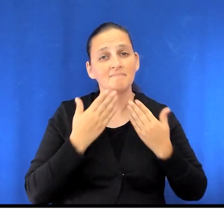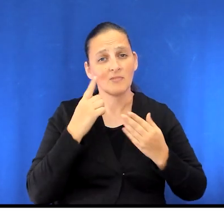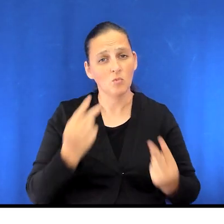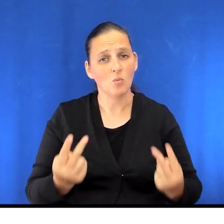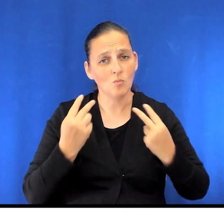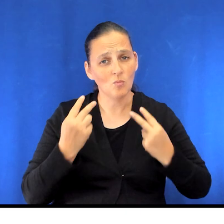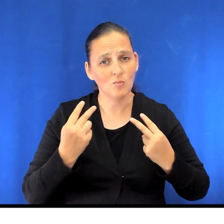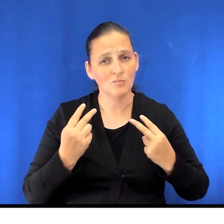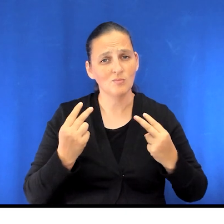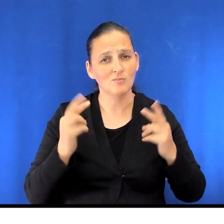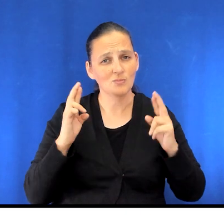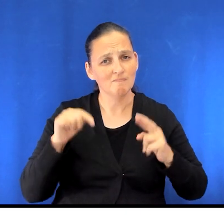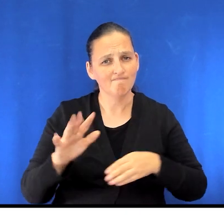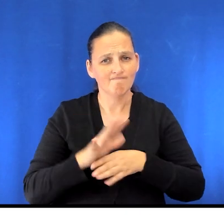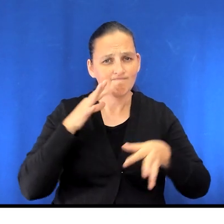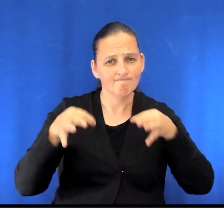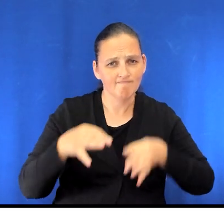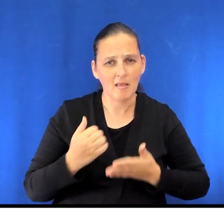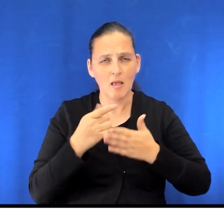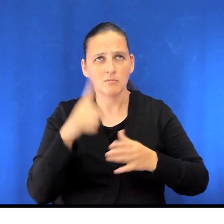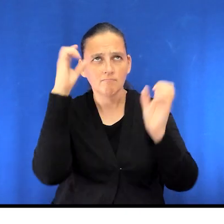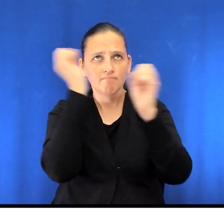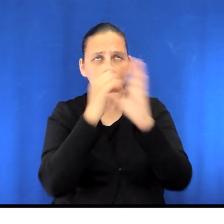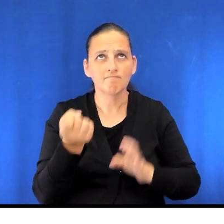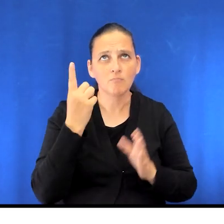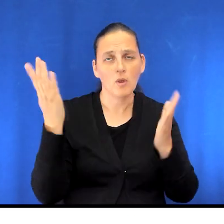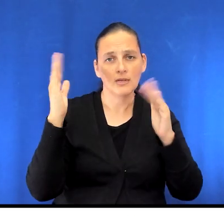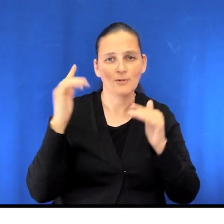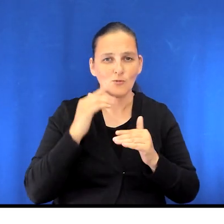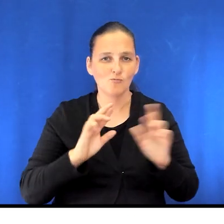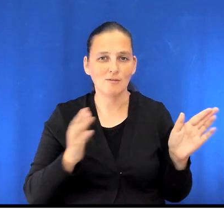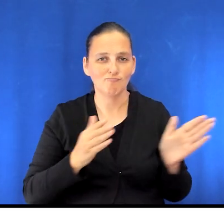We hope this has given you a good idea of what to expect as you prepare for your surgery.